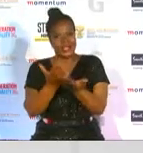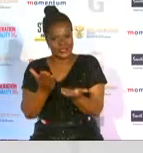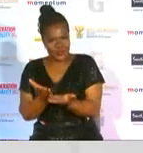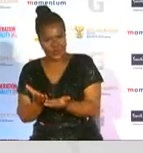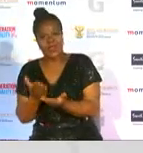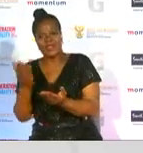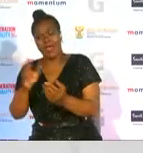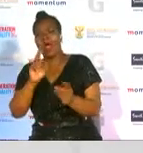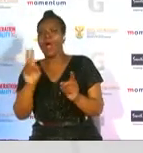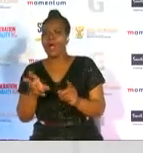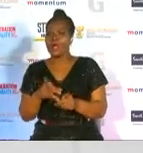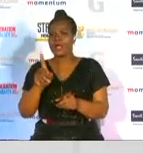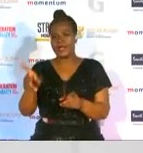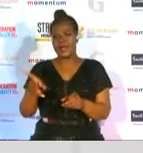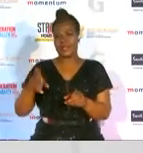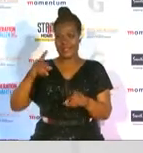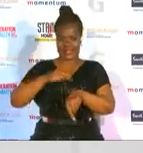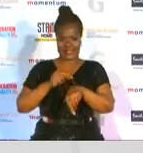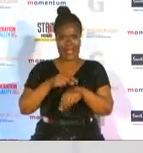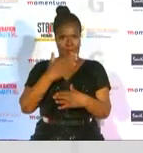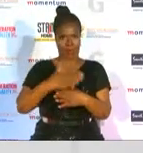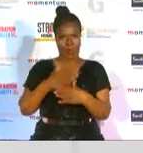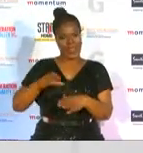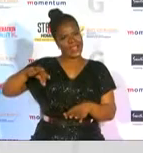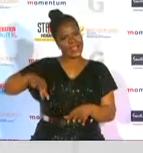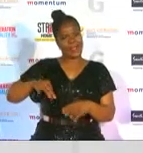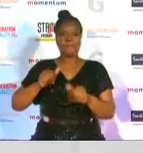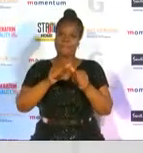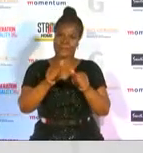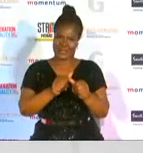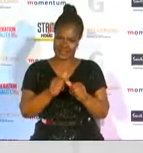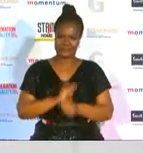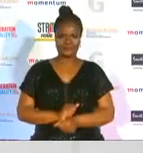up learning to own victory survive defeat